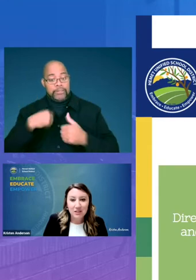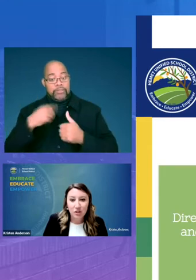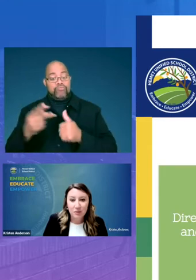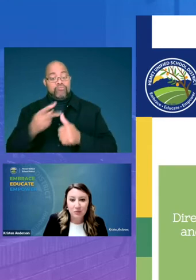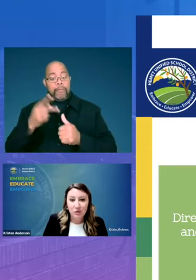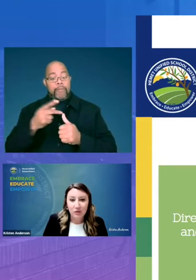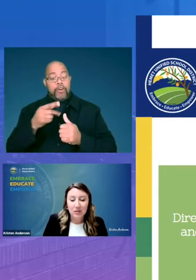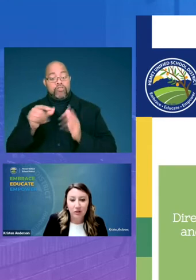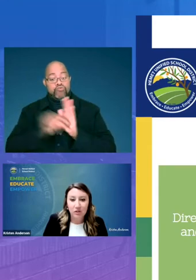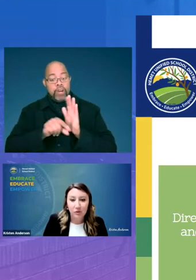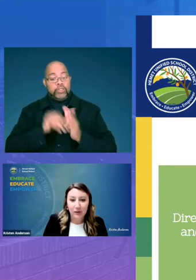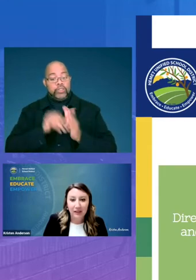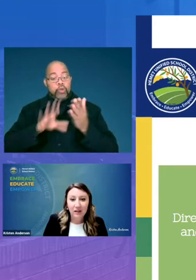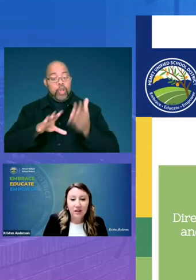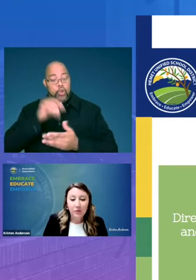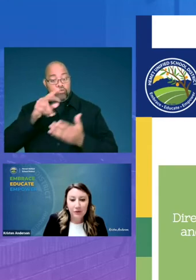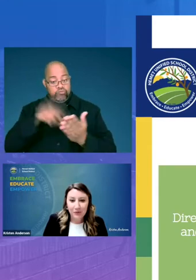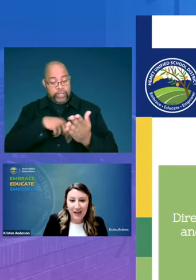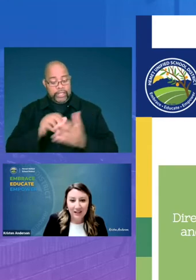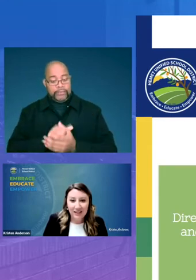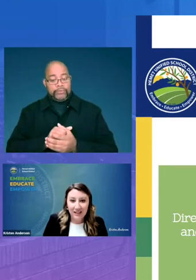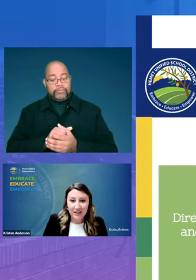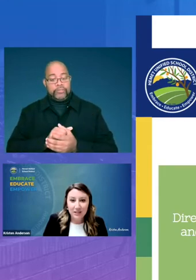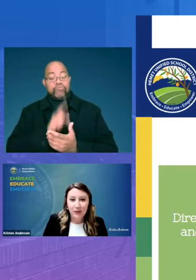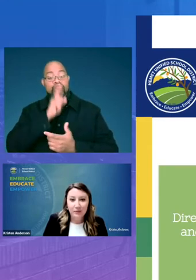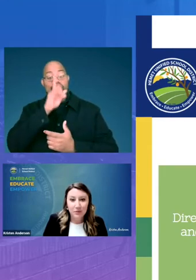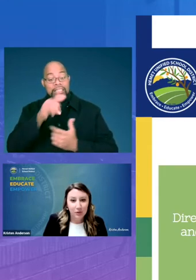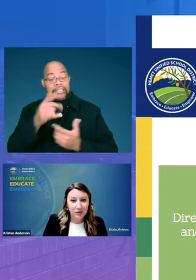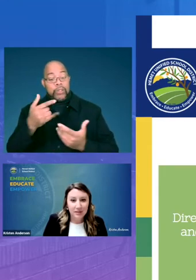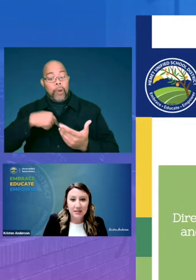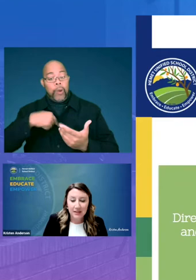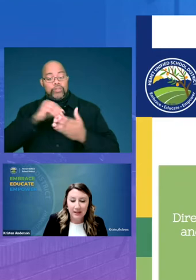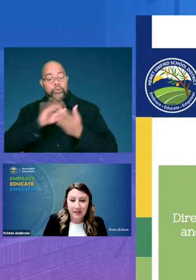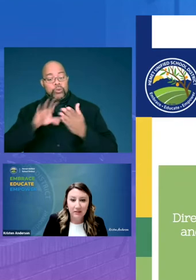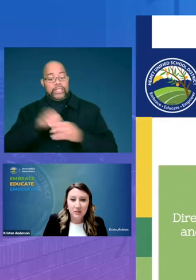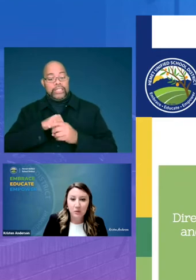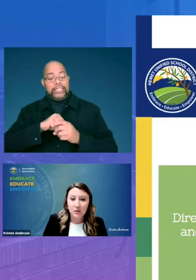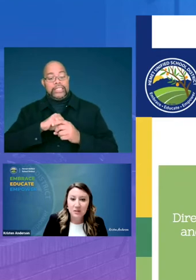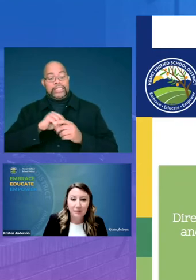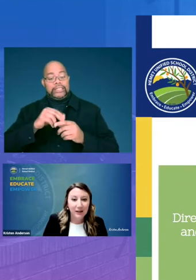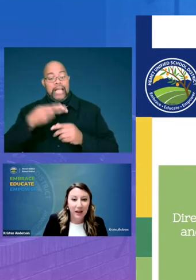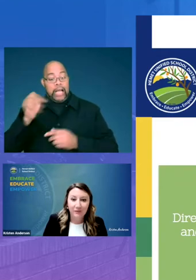terms of students learning to read the reality is we have students in secondary schools coming every